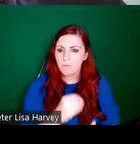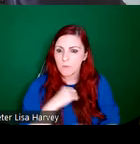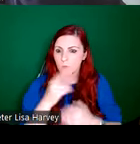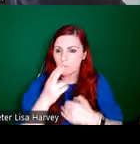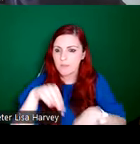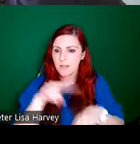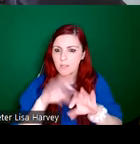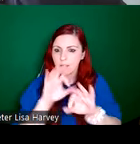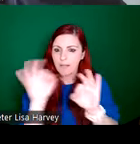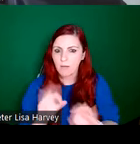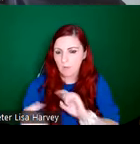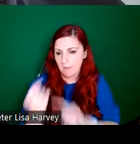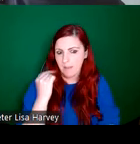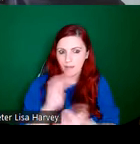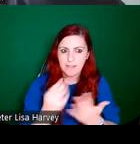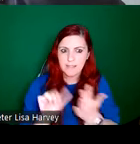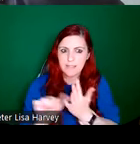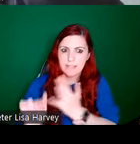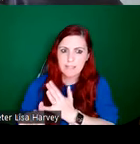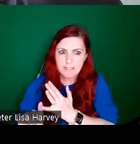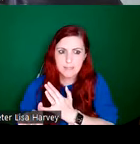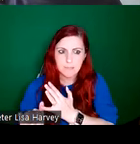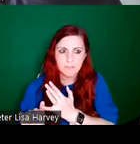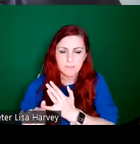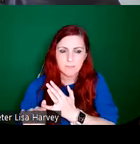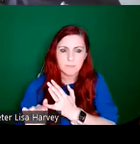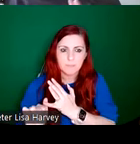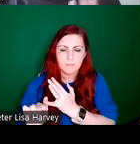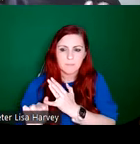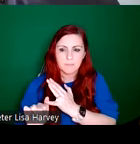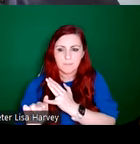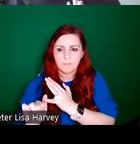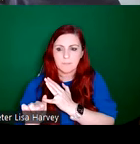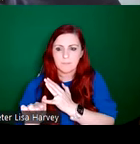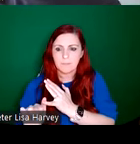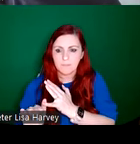in 1966. And, and this encompasses like us all the kinds of material I've